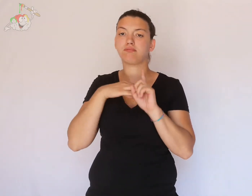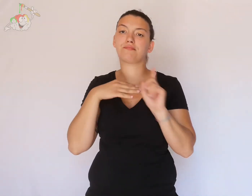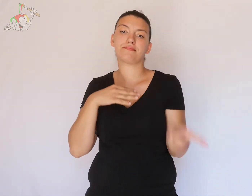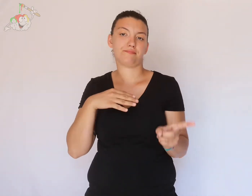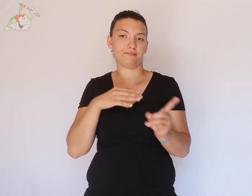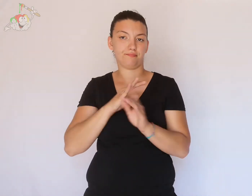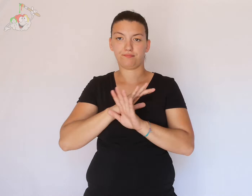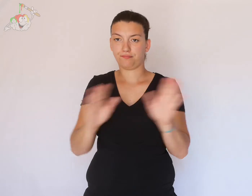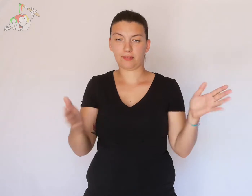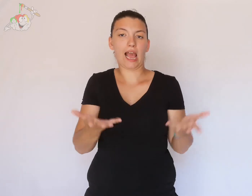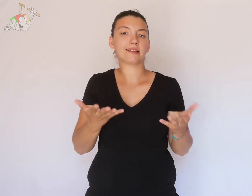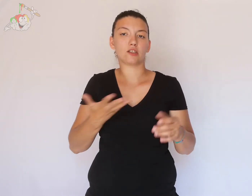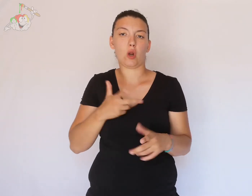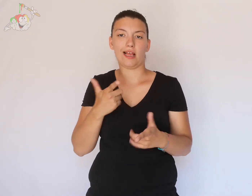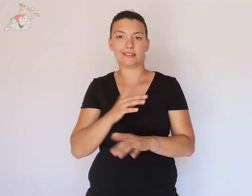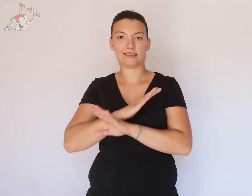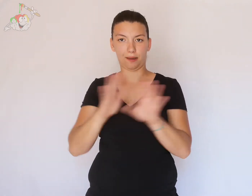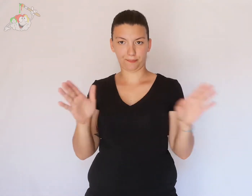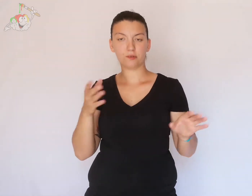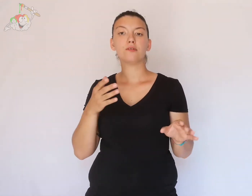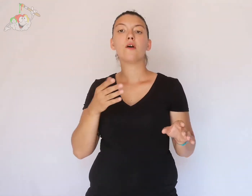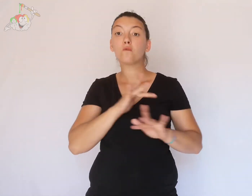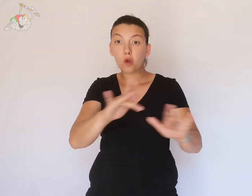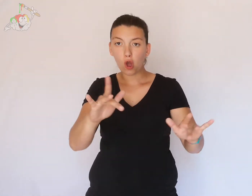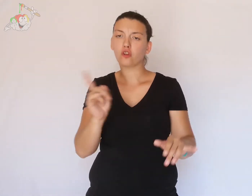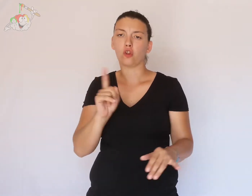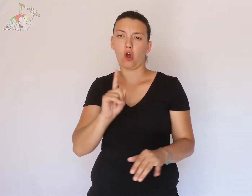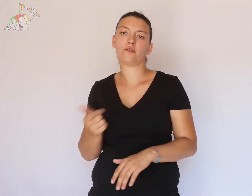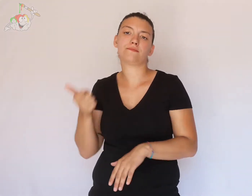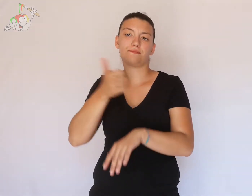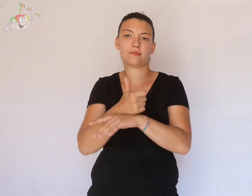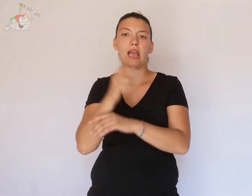it down and now it no longer exists but